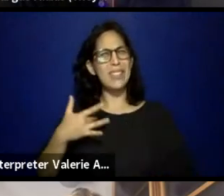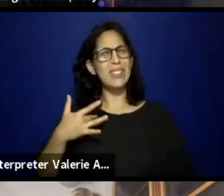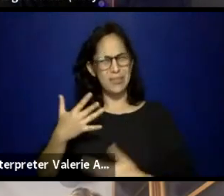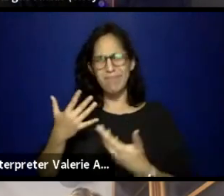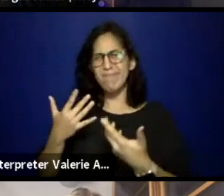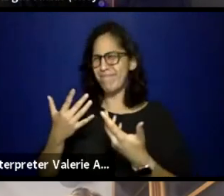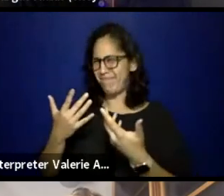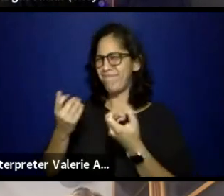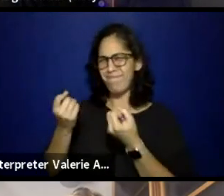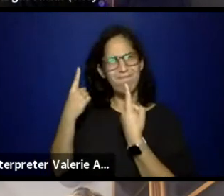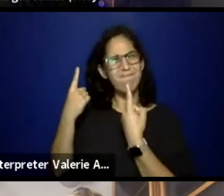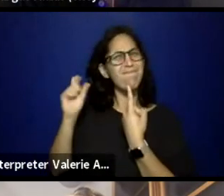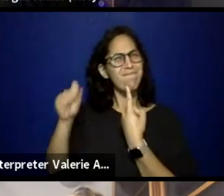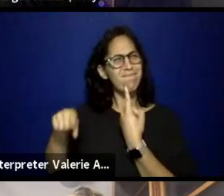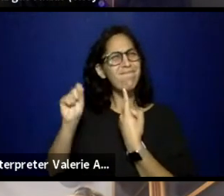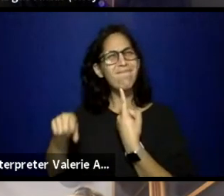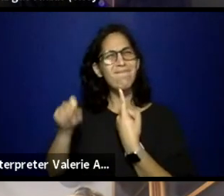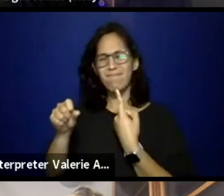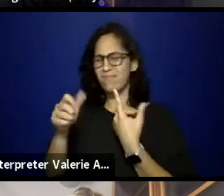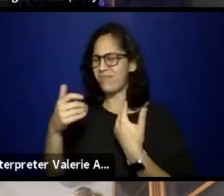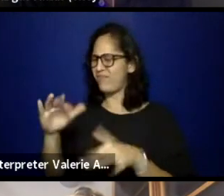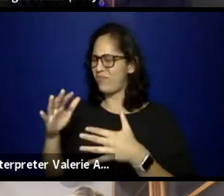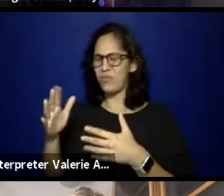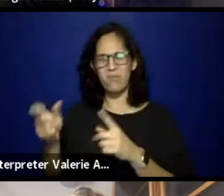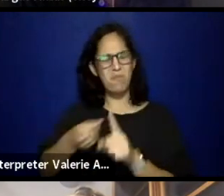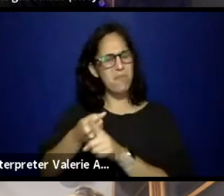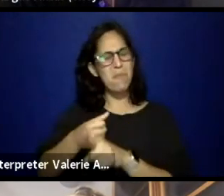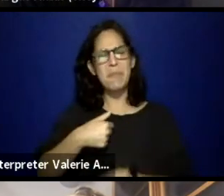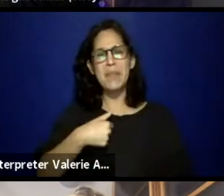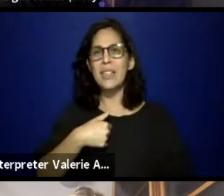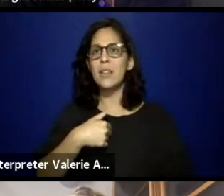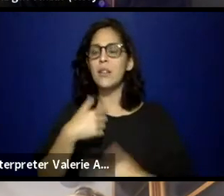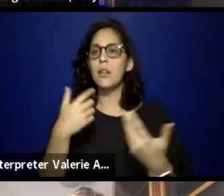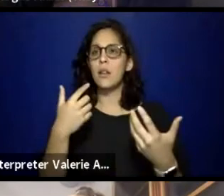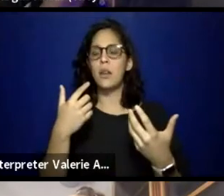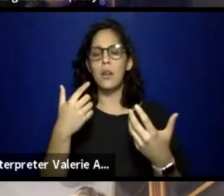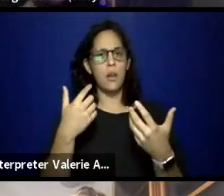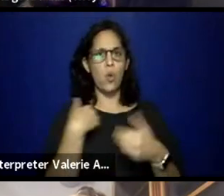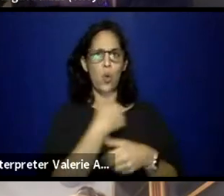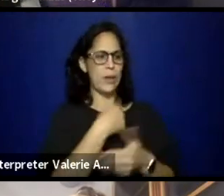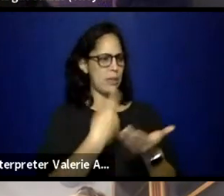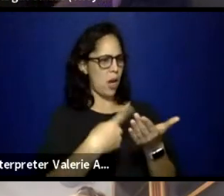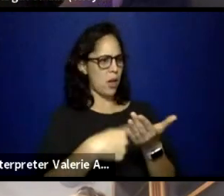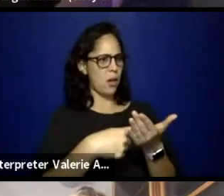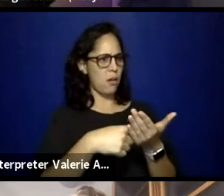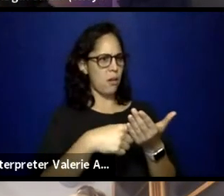And I think it's really important that as we talk about coalition building, like we talk about these red flags,